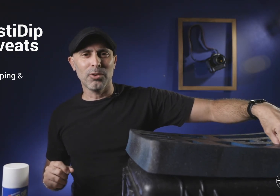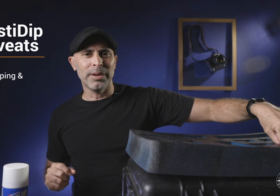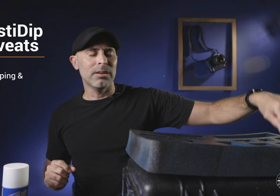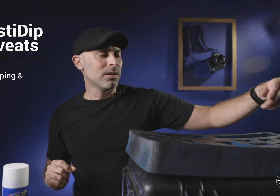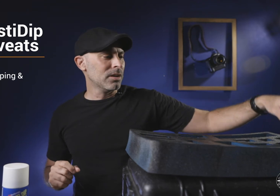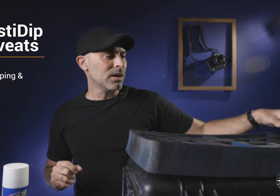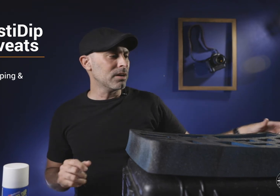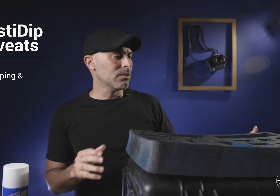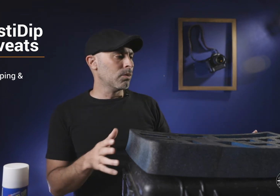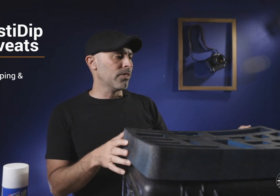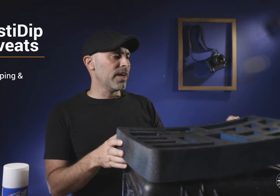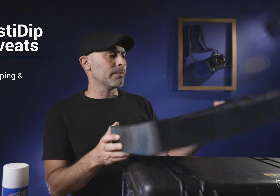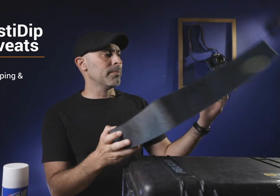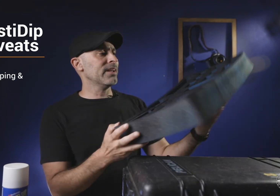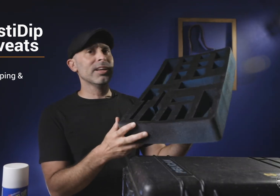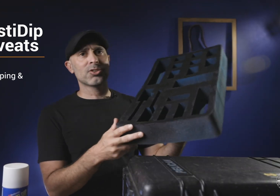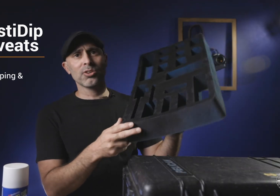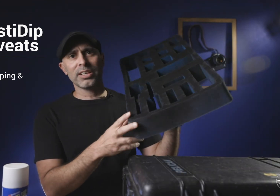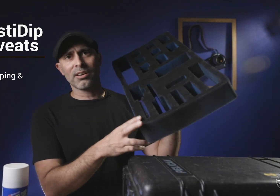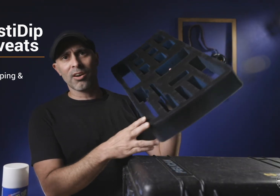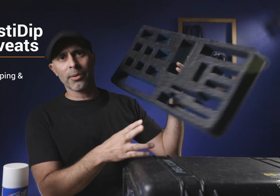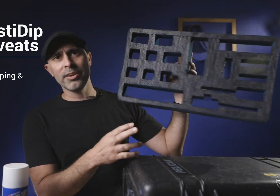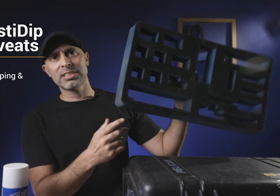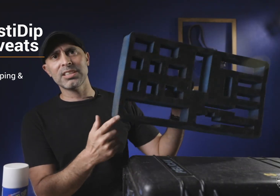little bit with the thing but I mean it's really on there I mean you can see